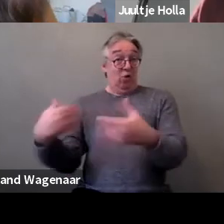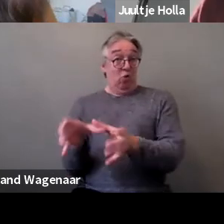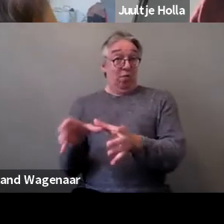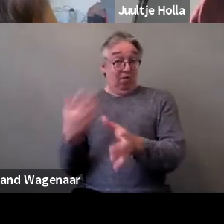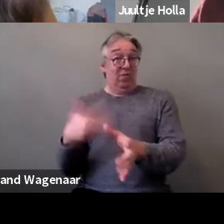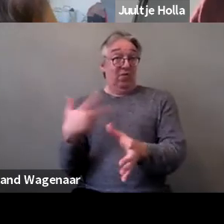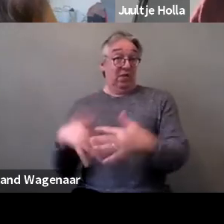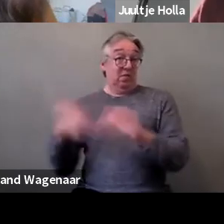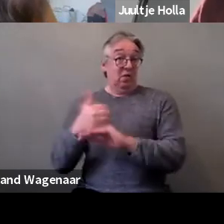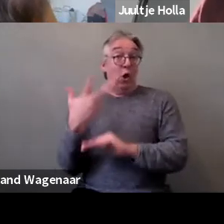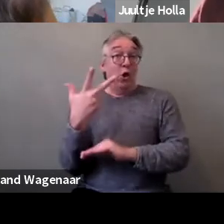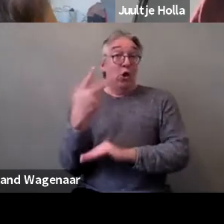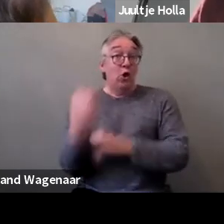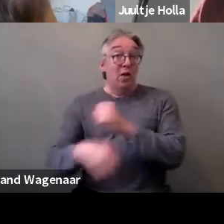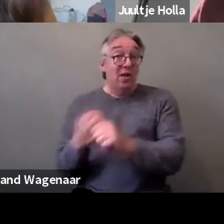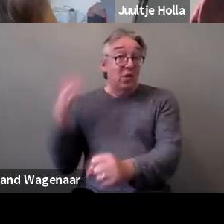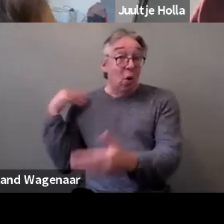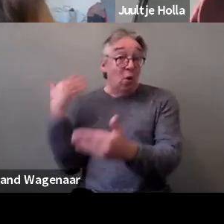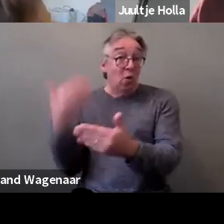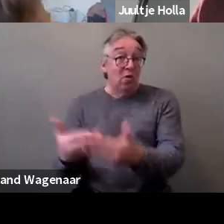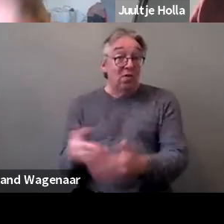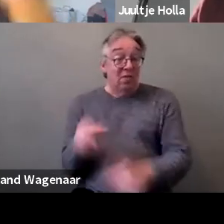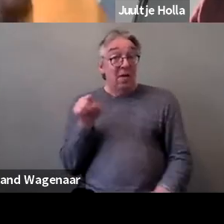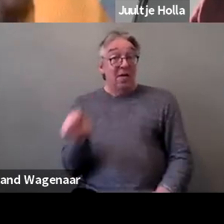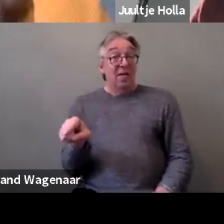to move the needle at the national level,